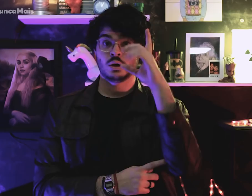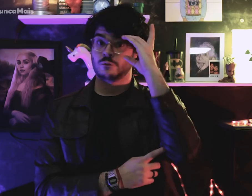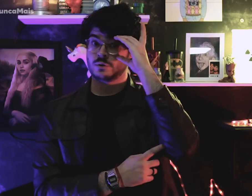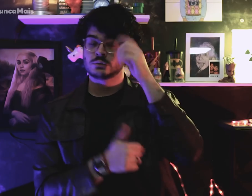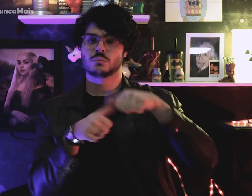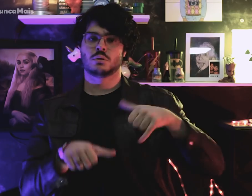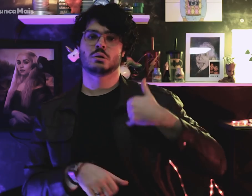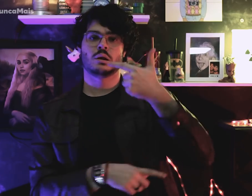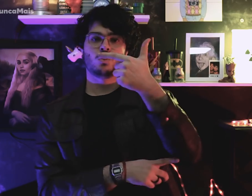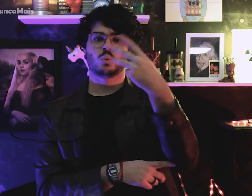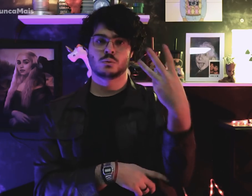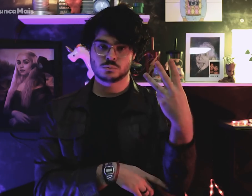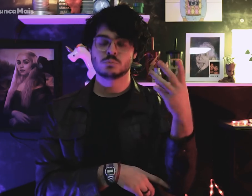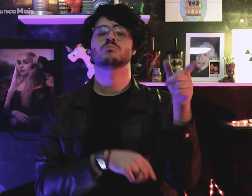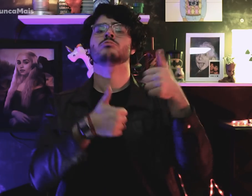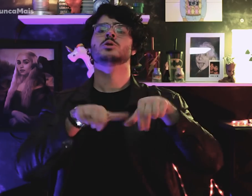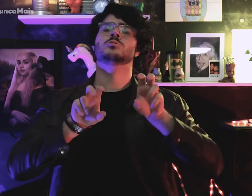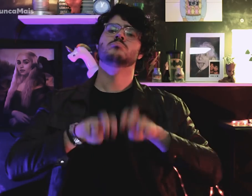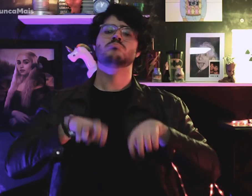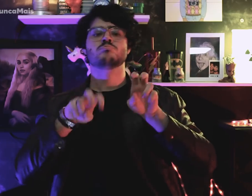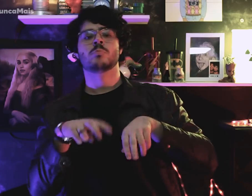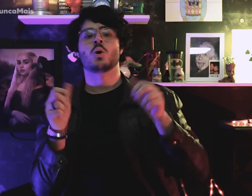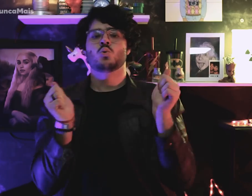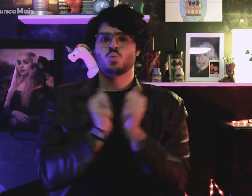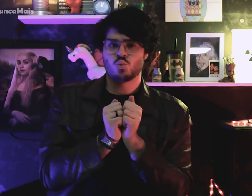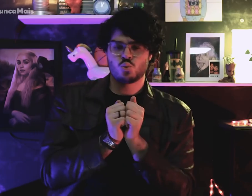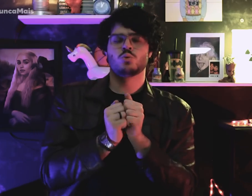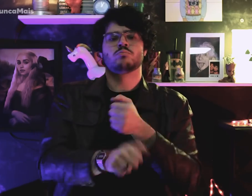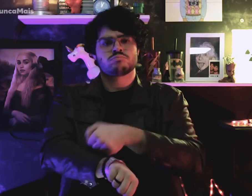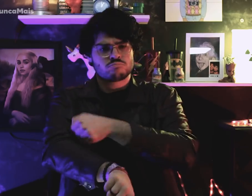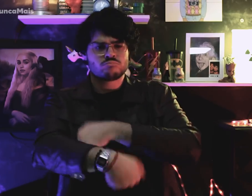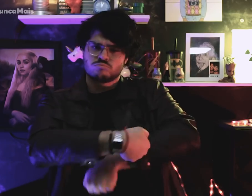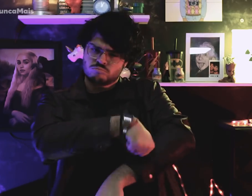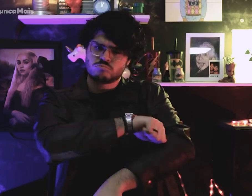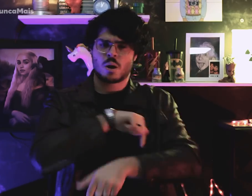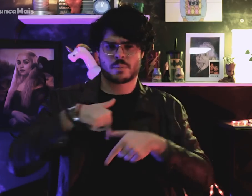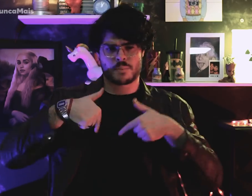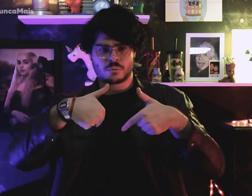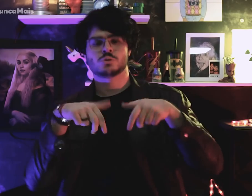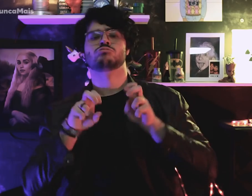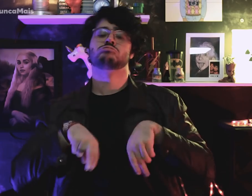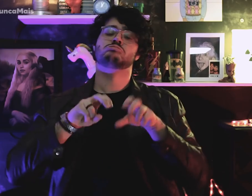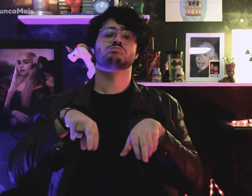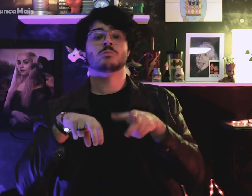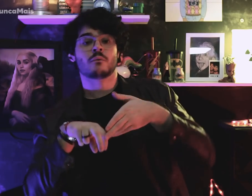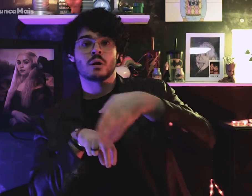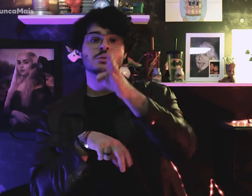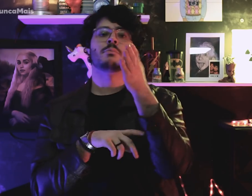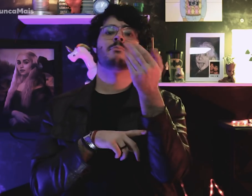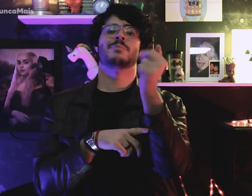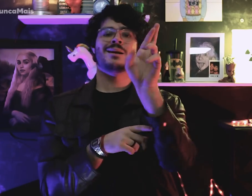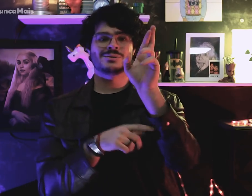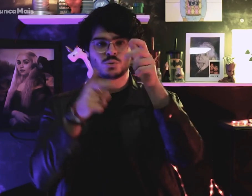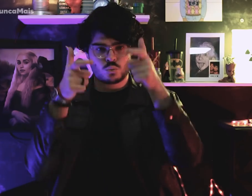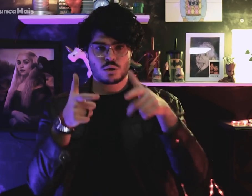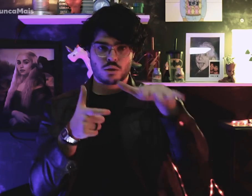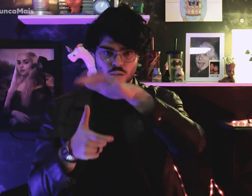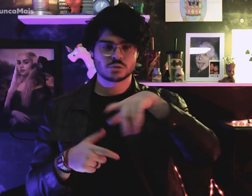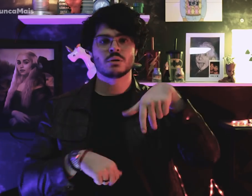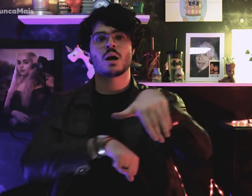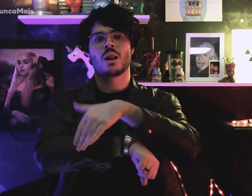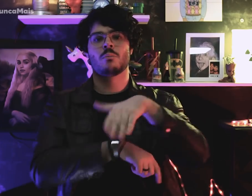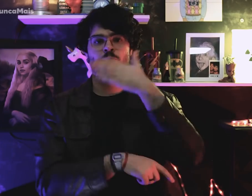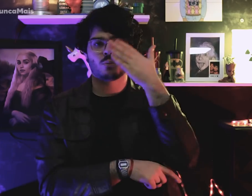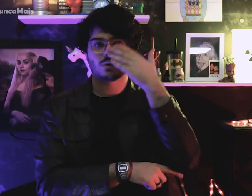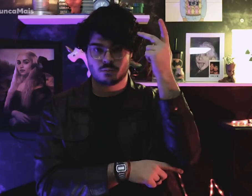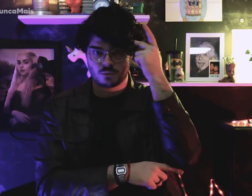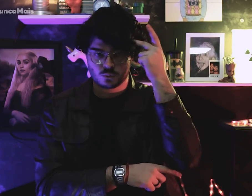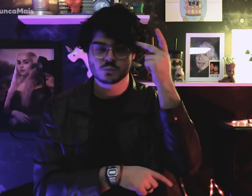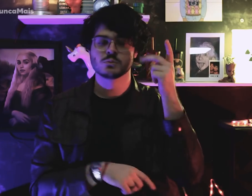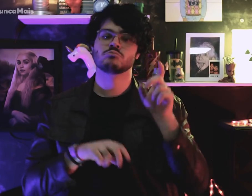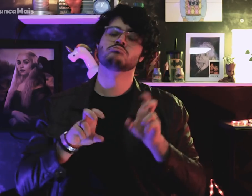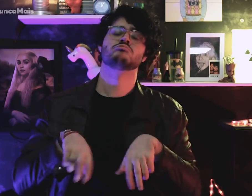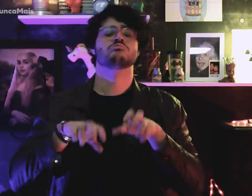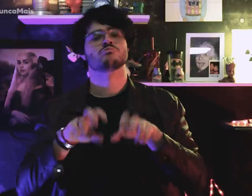Dilma Rousseff com 23 anos, foi a um bar com militantes na Rua Augusta em São Paulo,